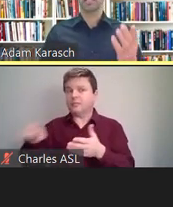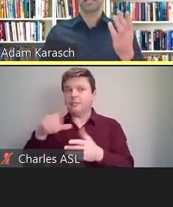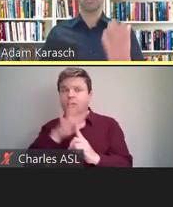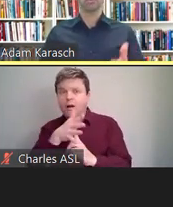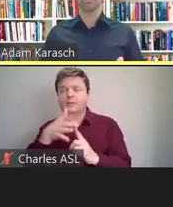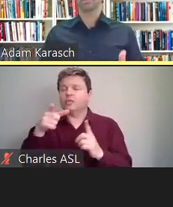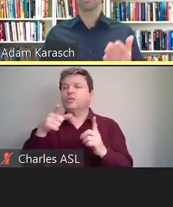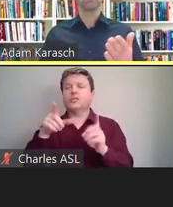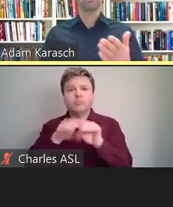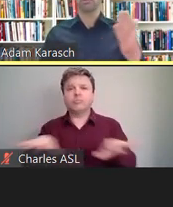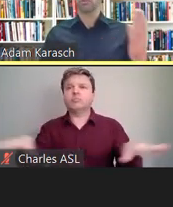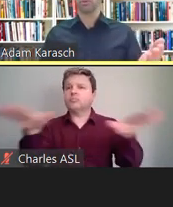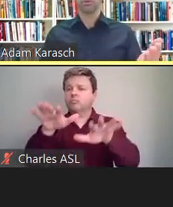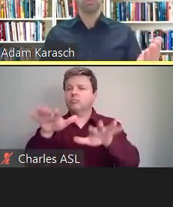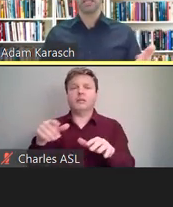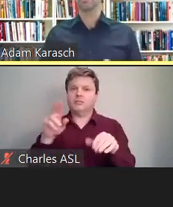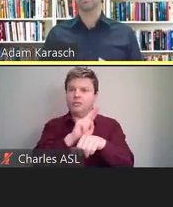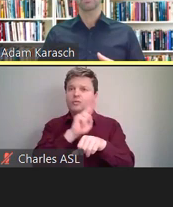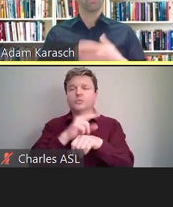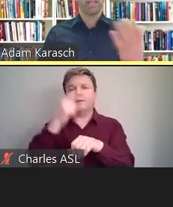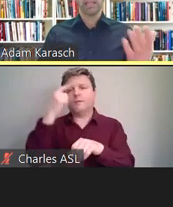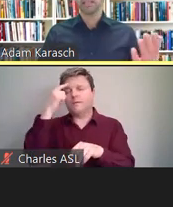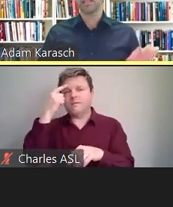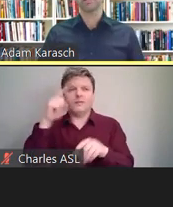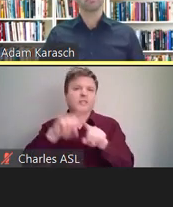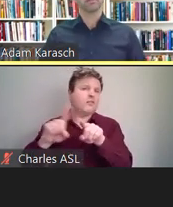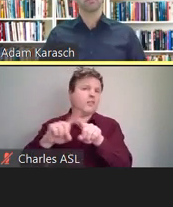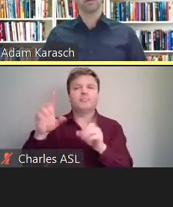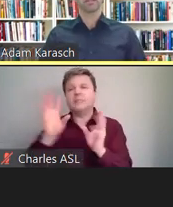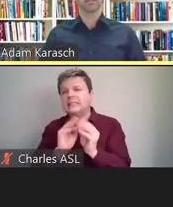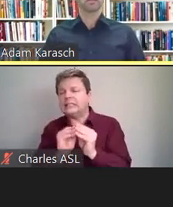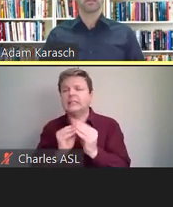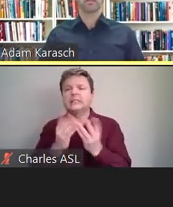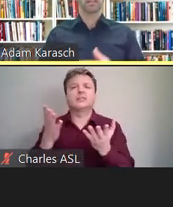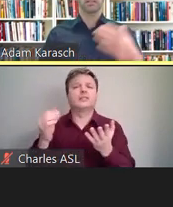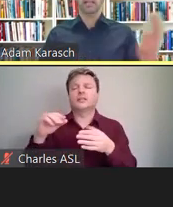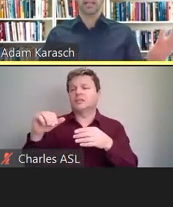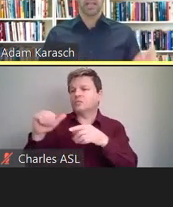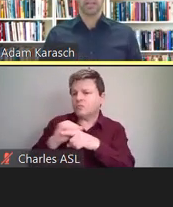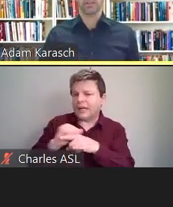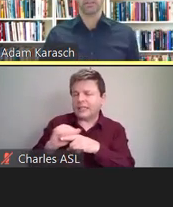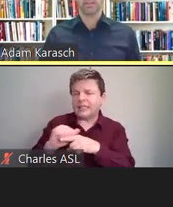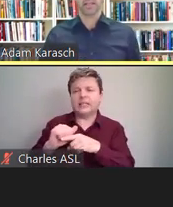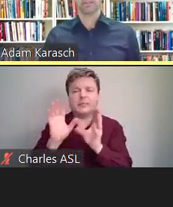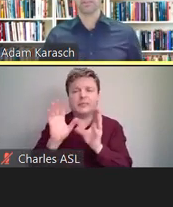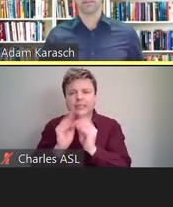at corporations for board meetings, training sessions, as well as in the educational settings